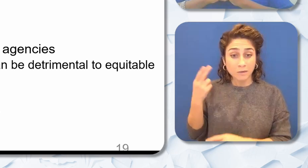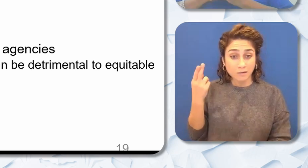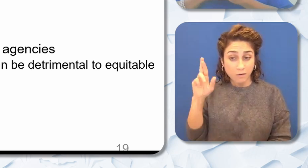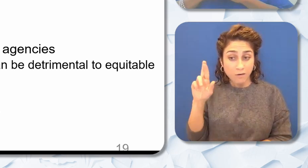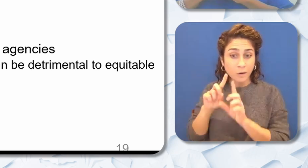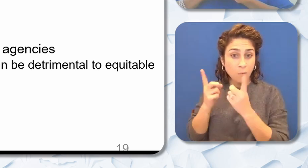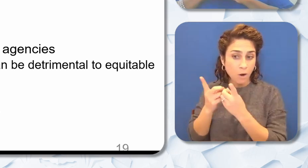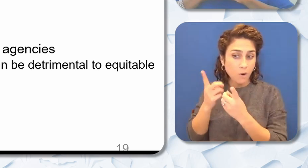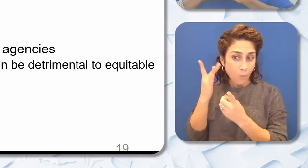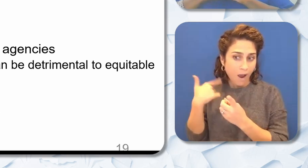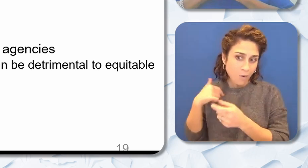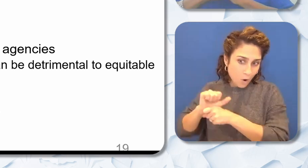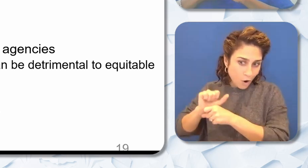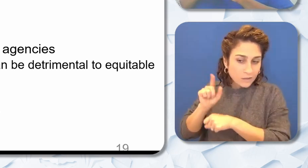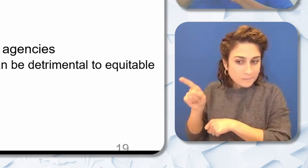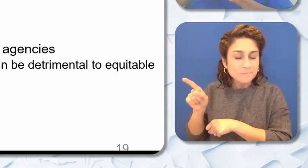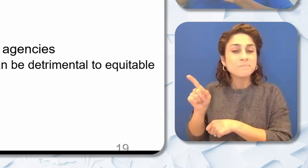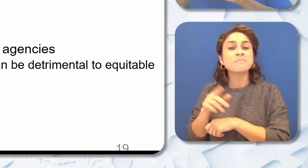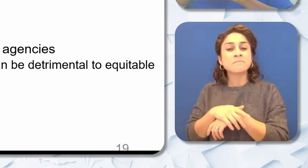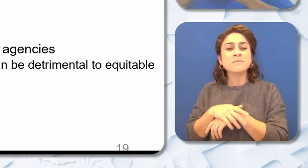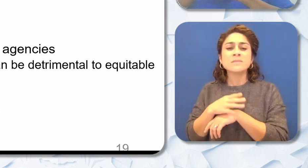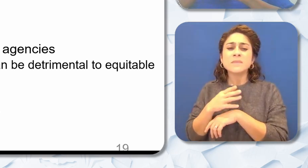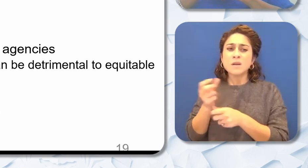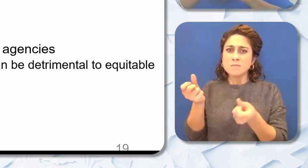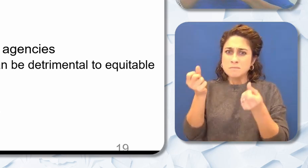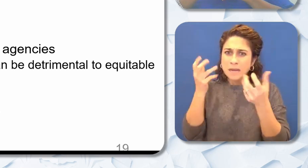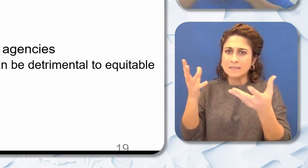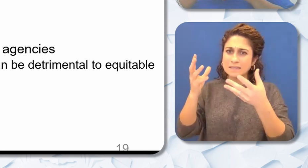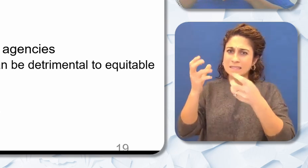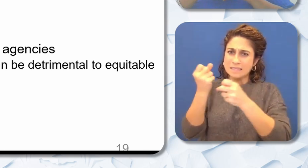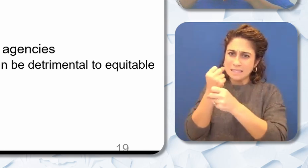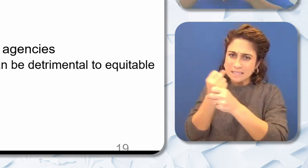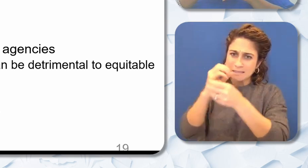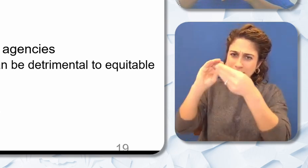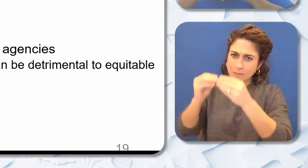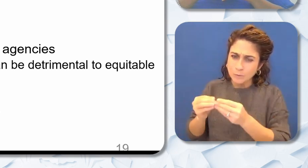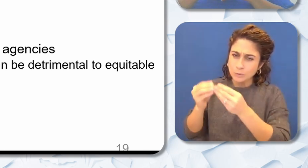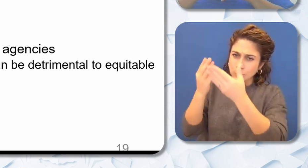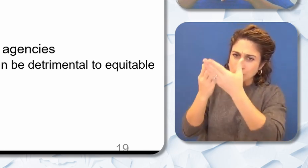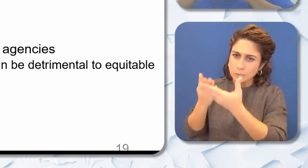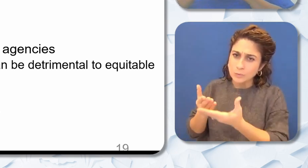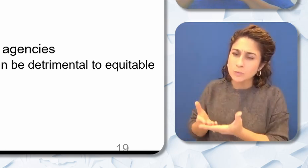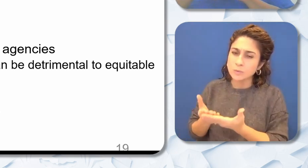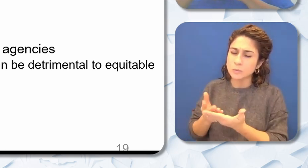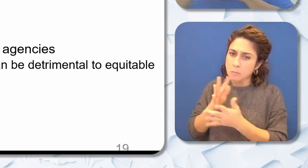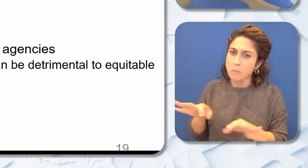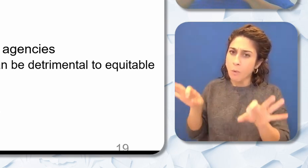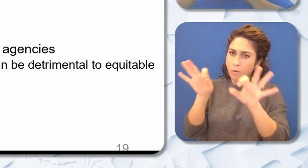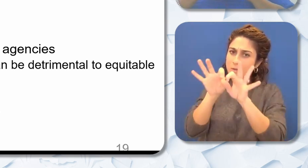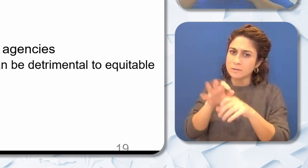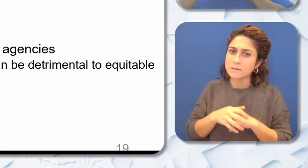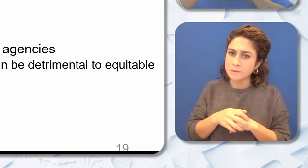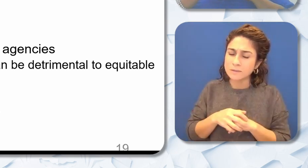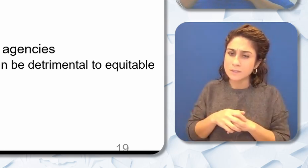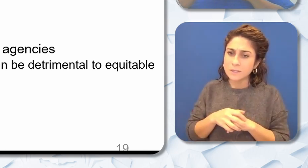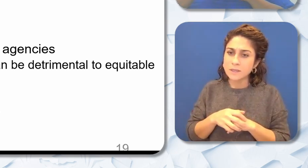and also a lot of statistics out there showing some important facts that are coming up with the